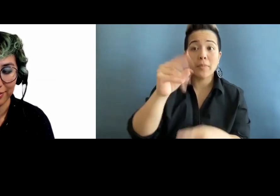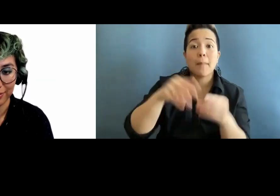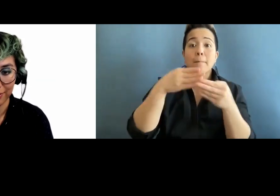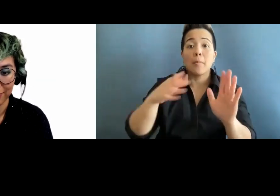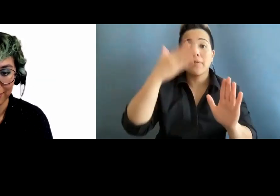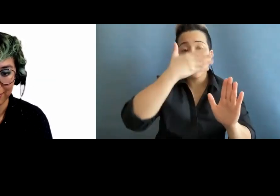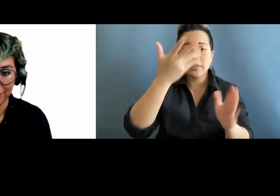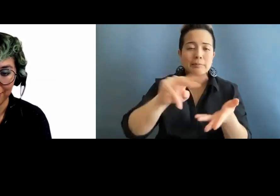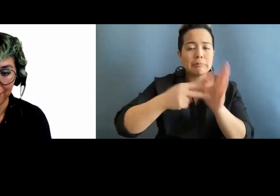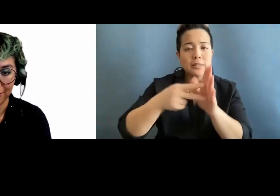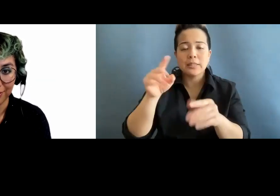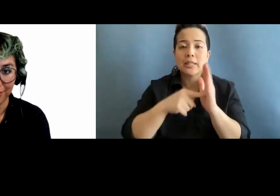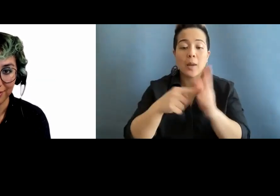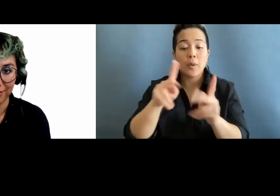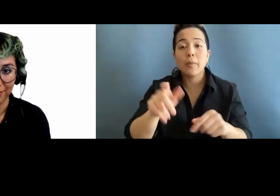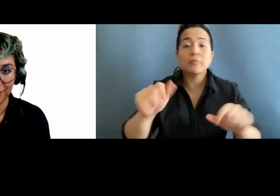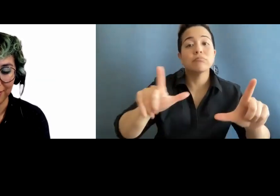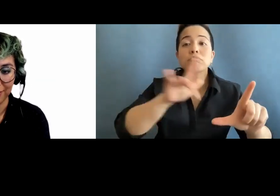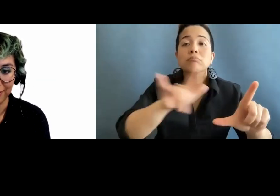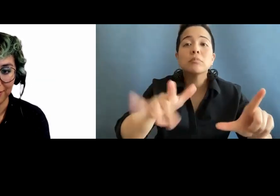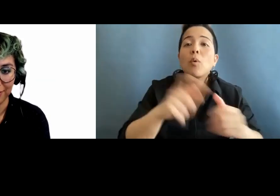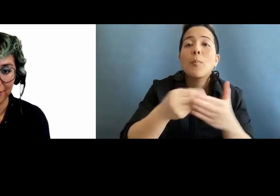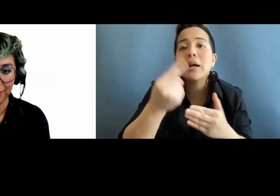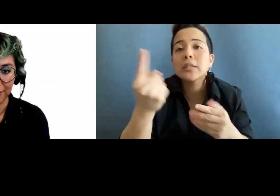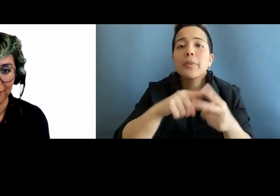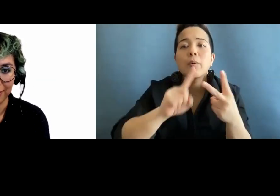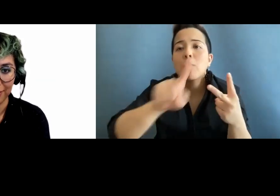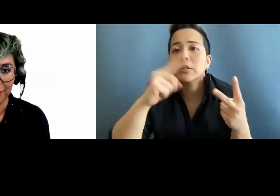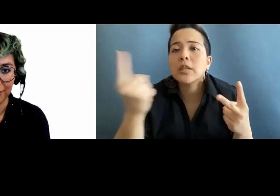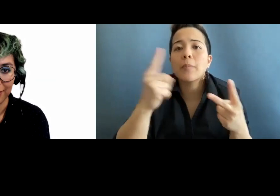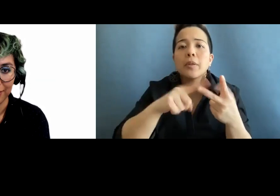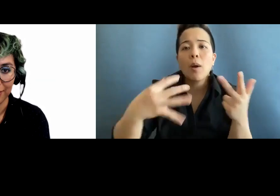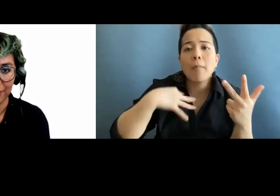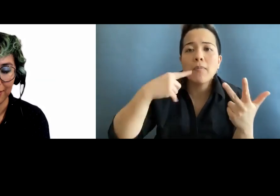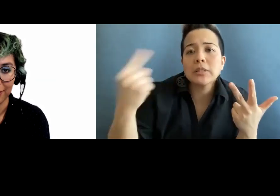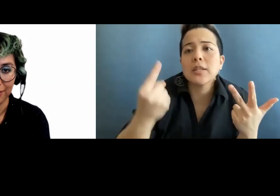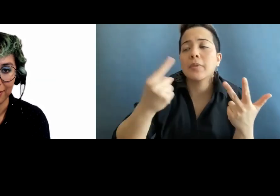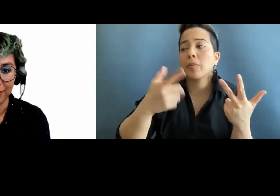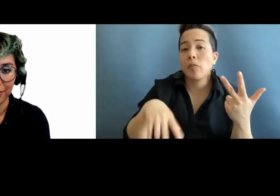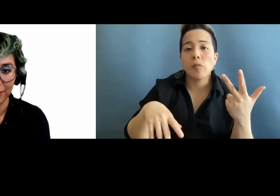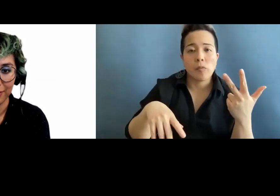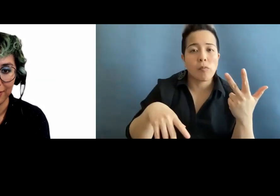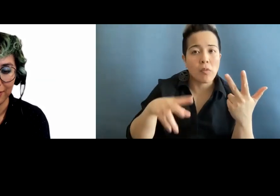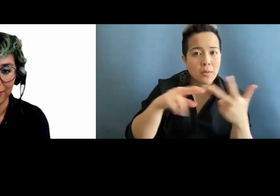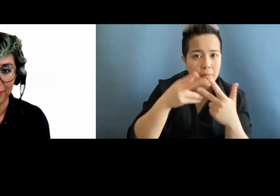somebody is going on there to order something, to apply for something, they are applicable.